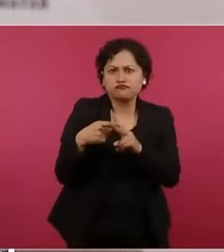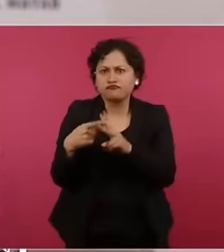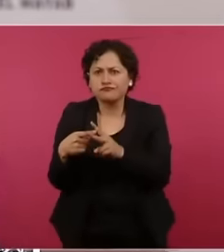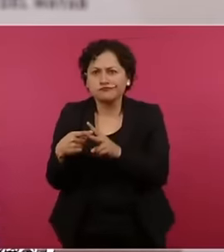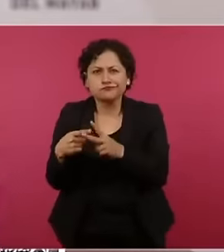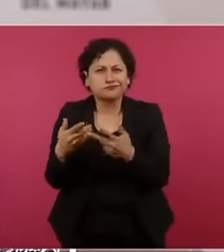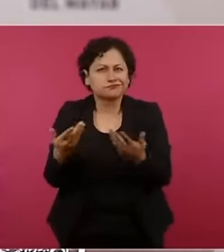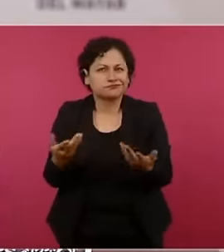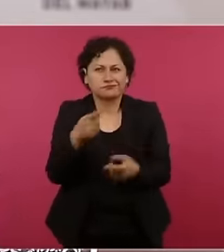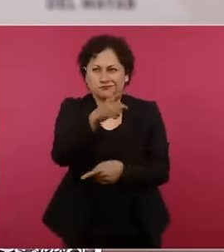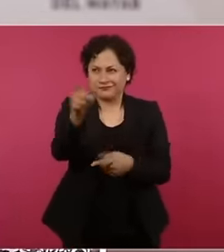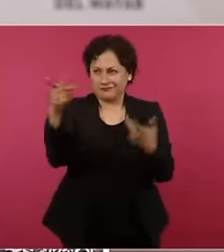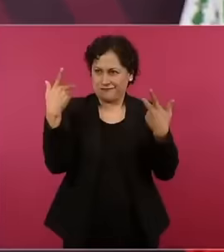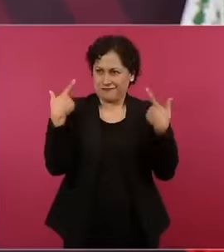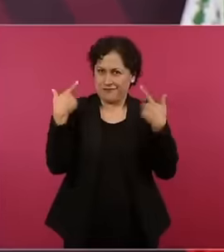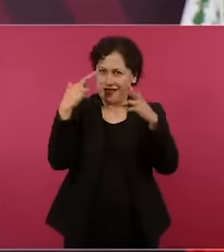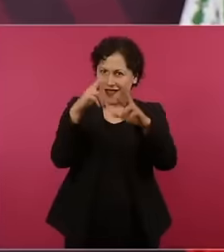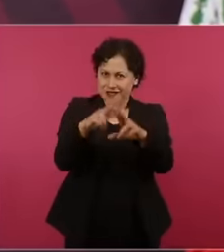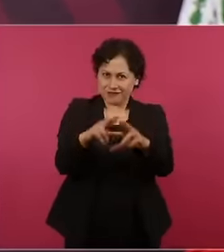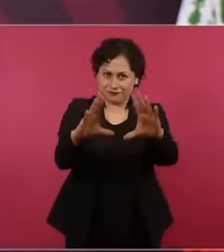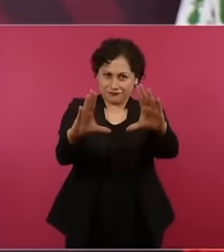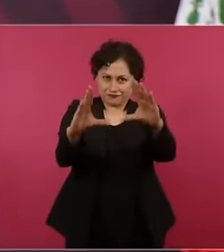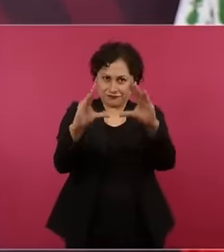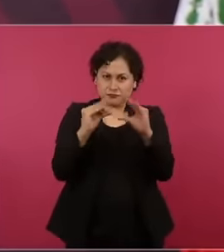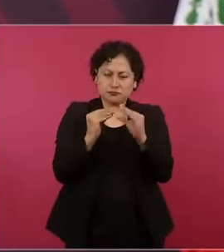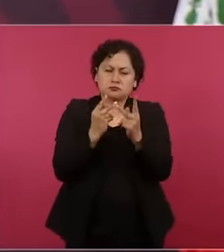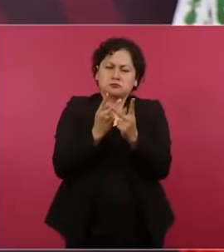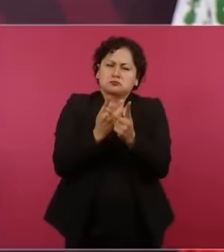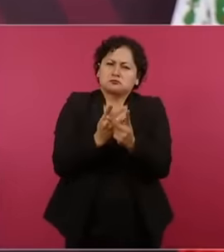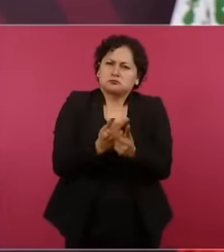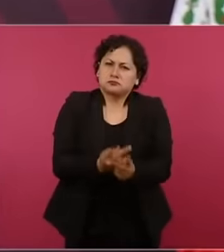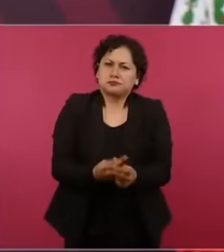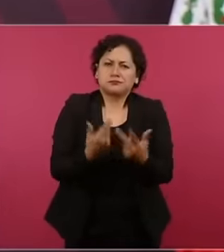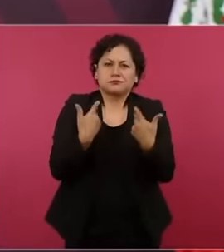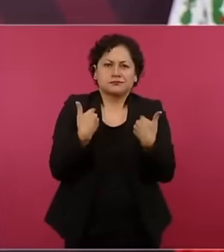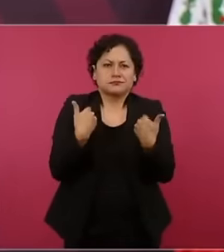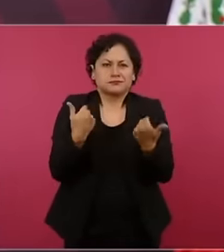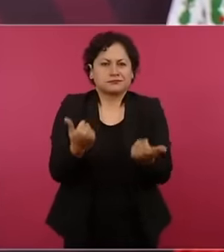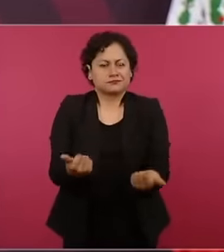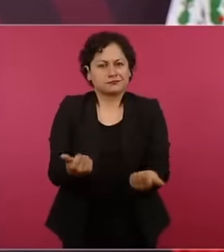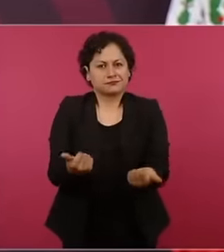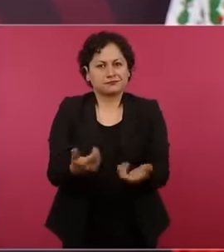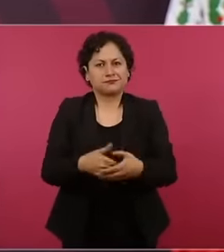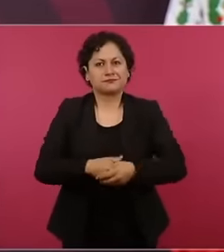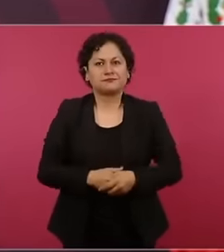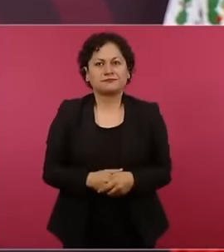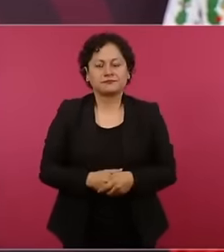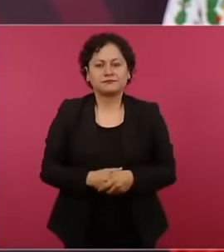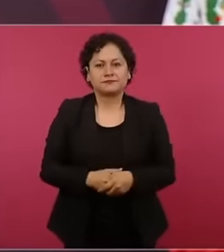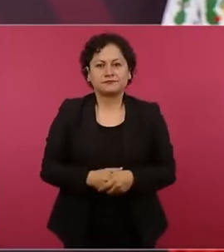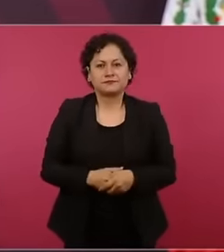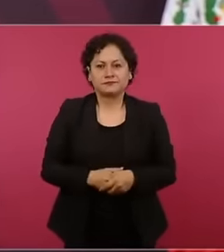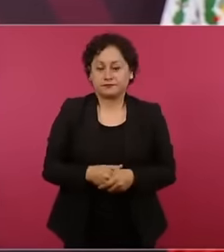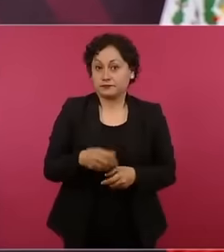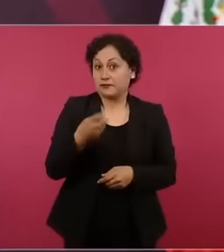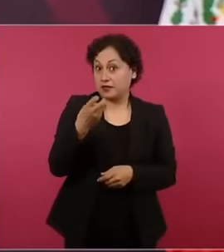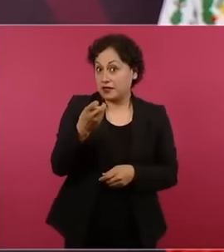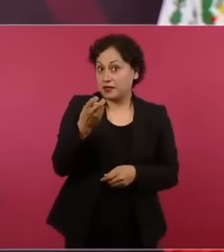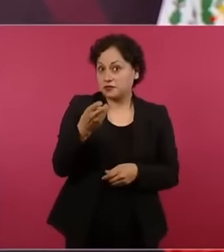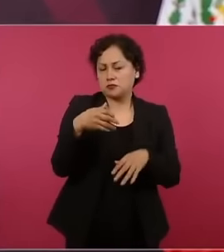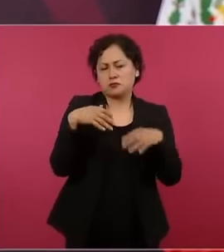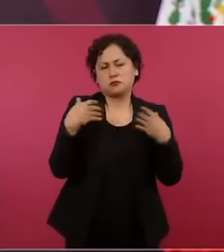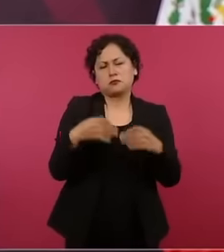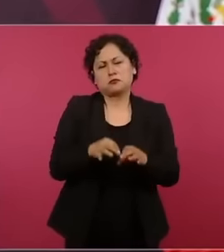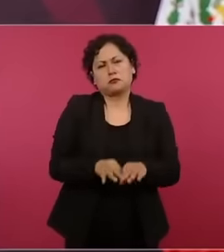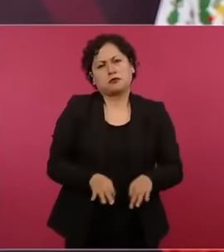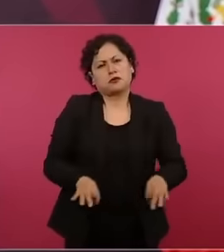understanding. Although that is the most important thing to never offend them,